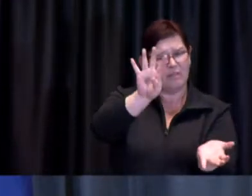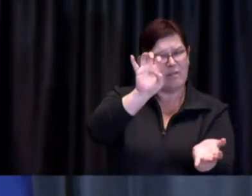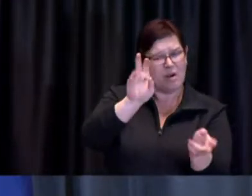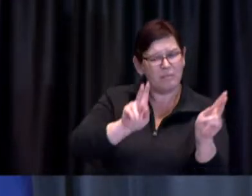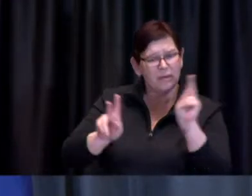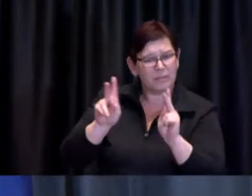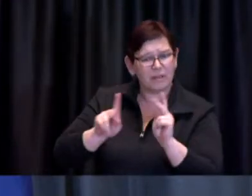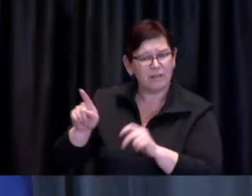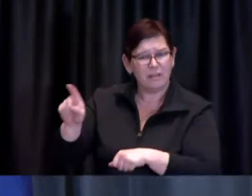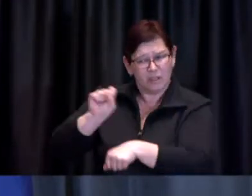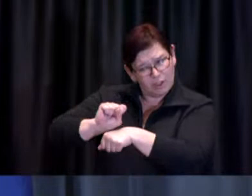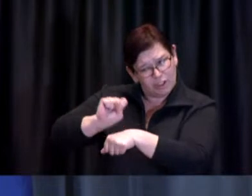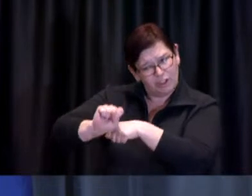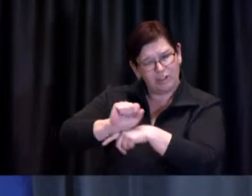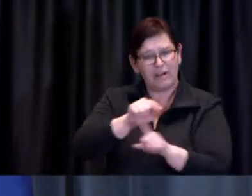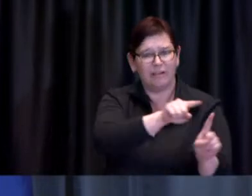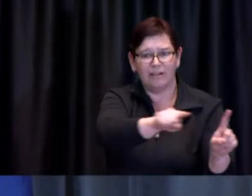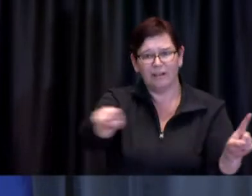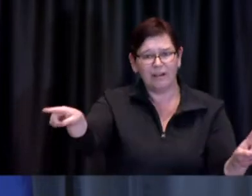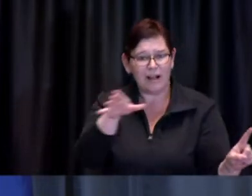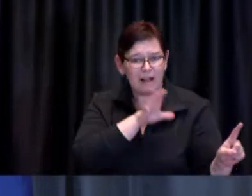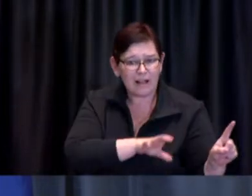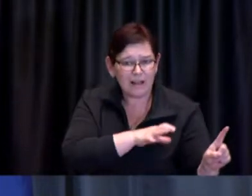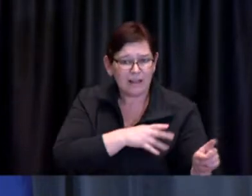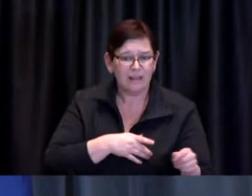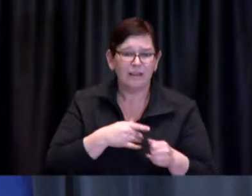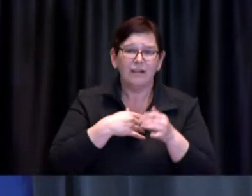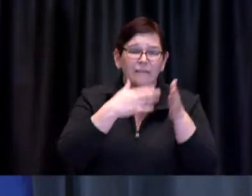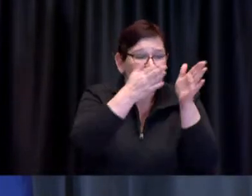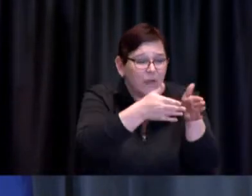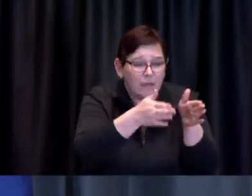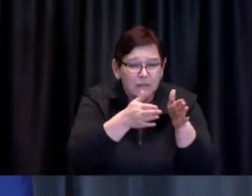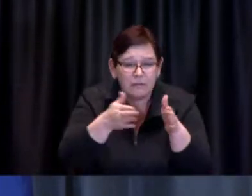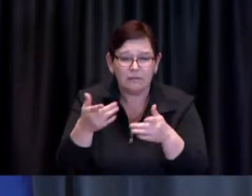and I want to thank each and every member of the team who continues to give so much.